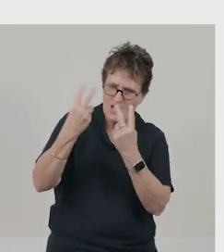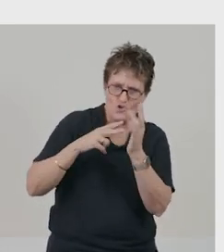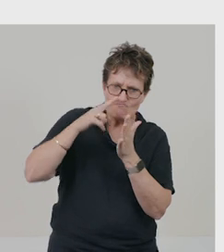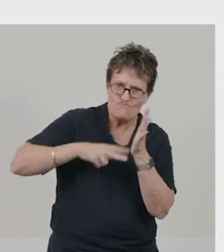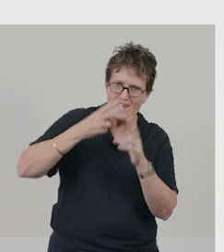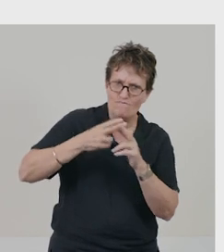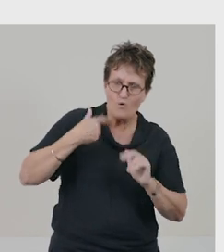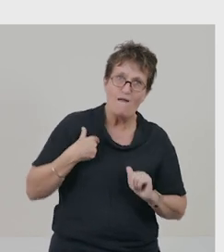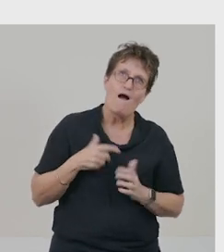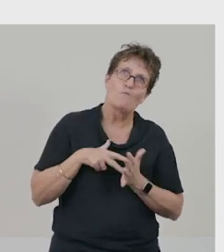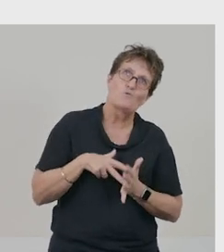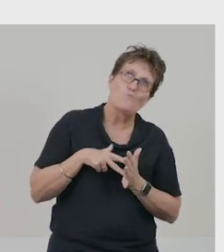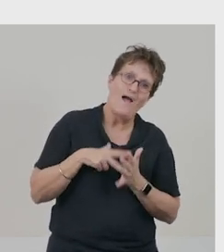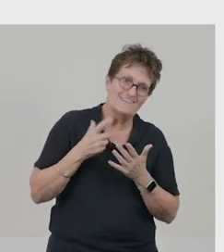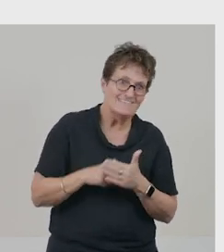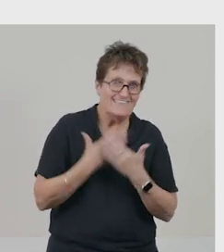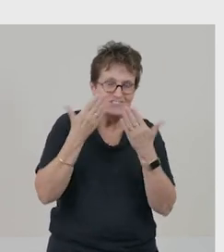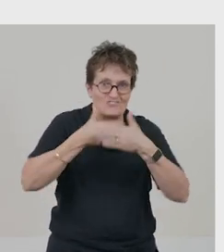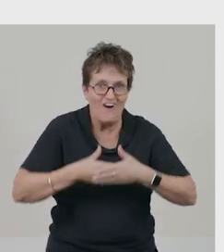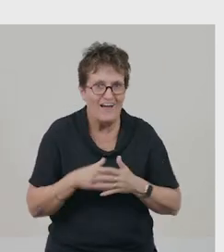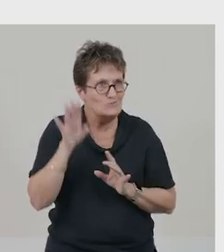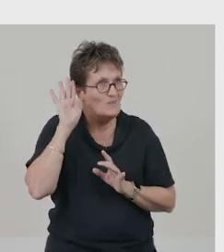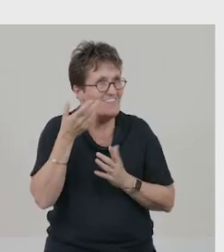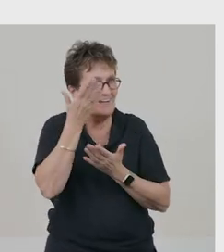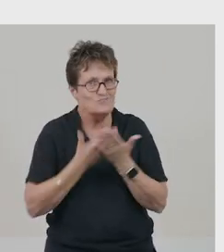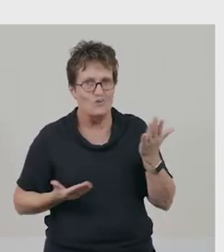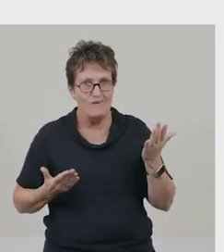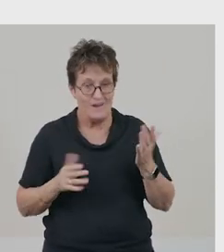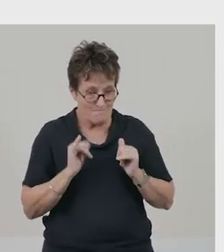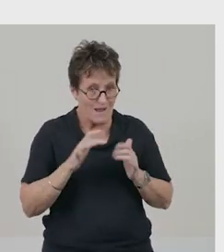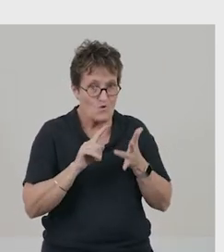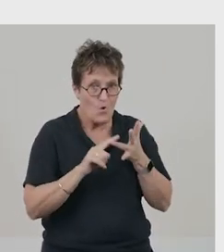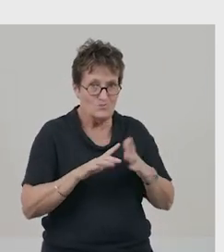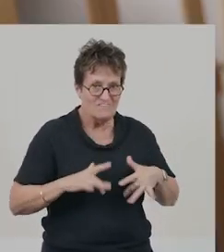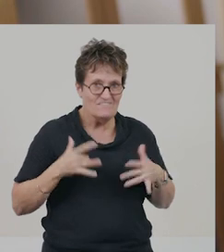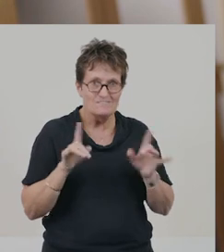"I would wait to hear it each night.” Maybe that’s how Oshi feels too.